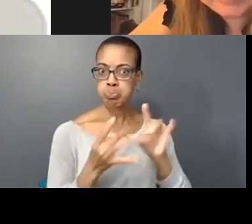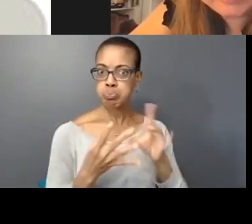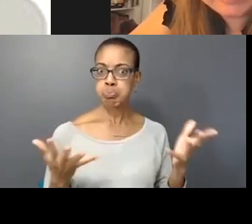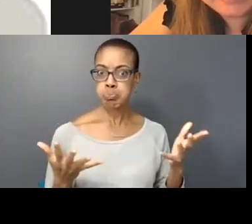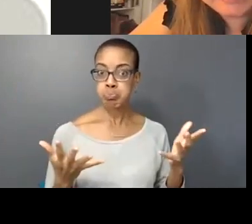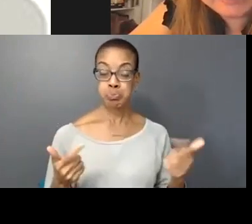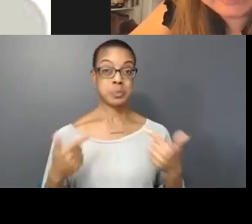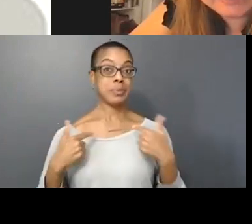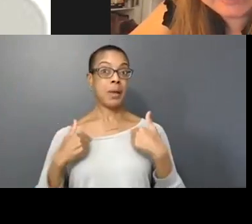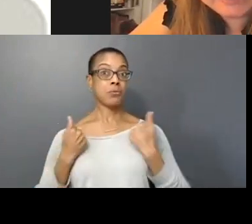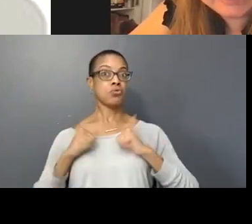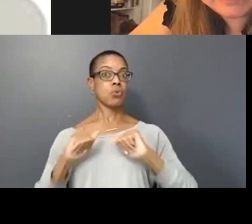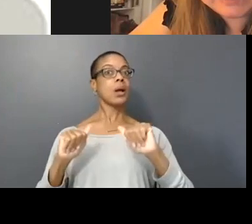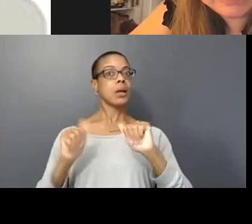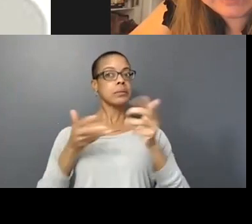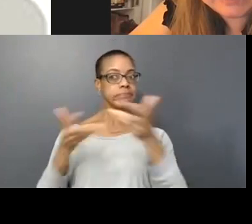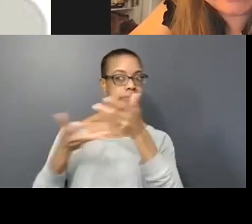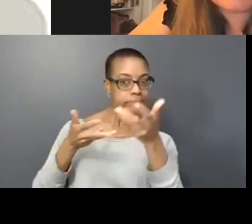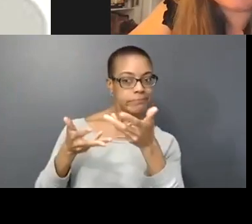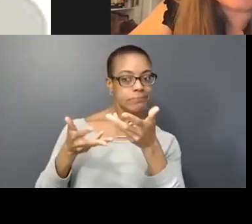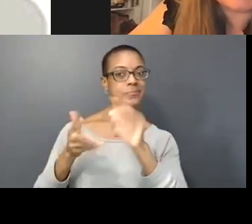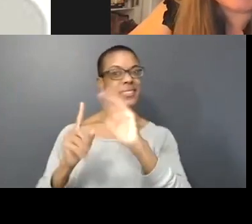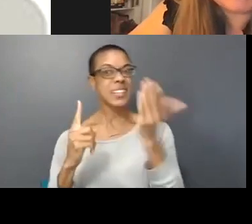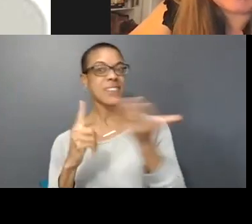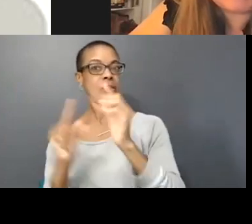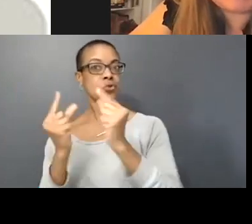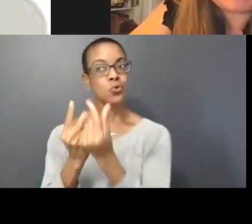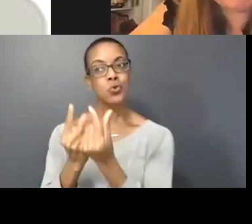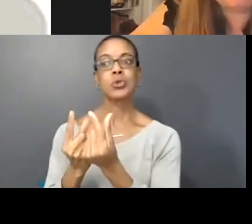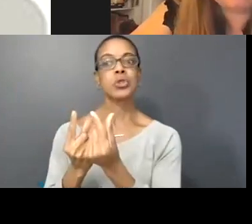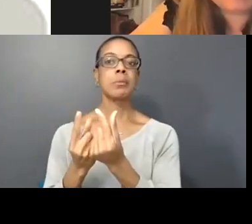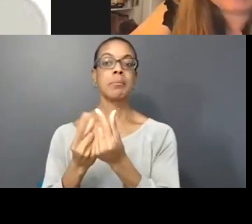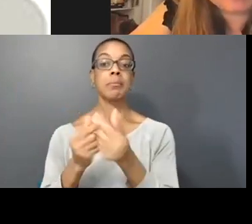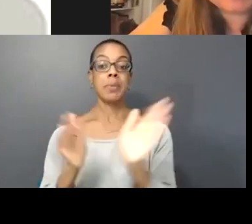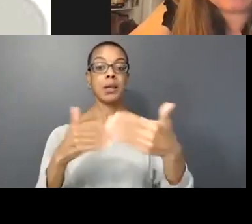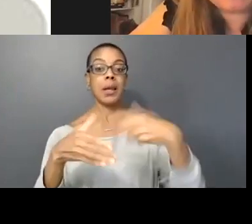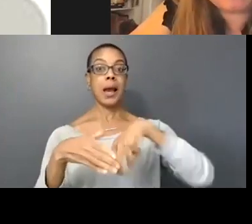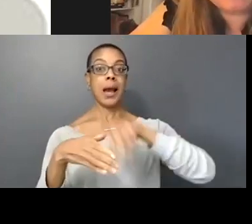convince other groups to do things that are outside of the tradition, they resist. So I'd